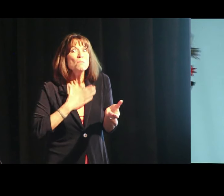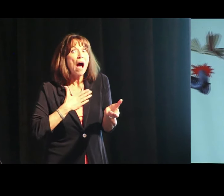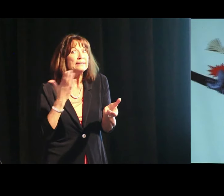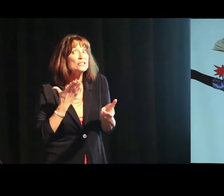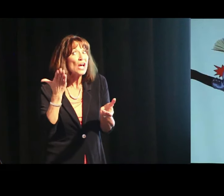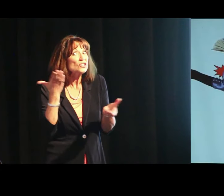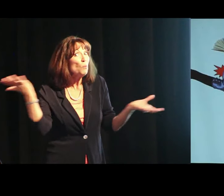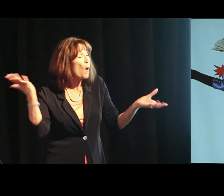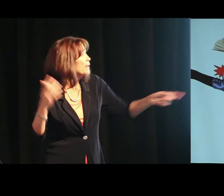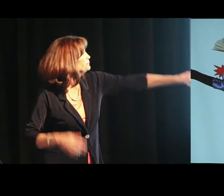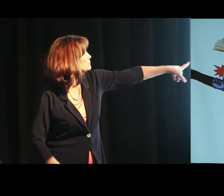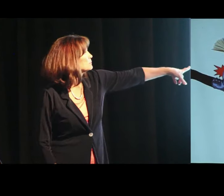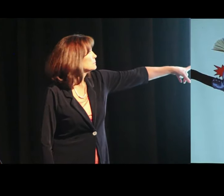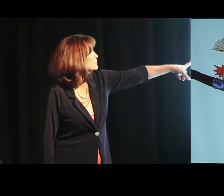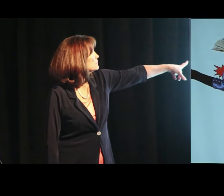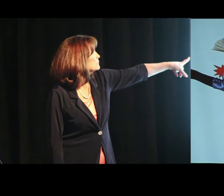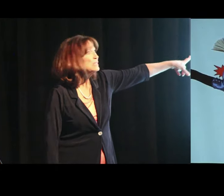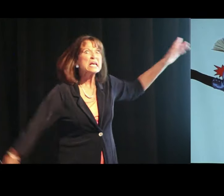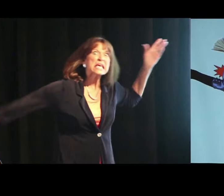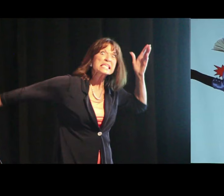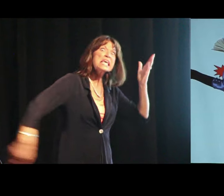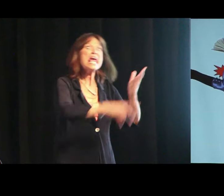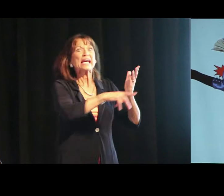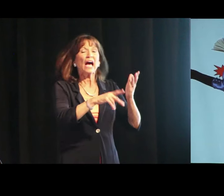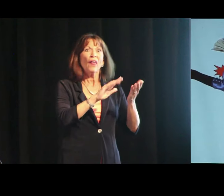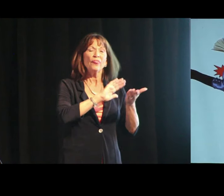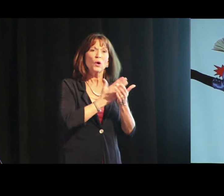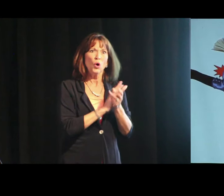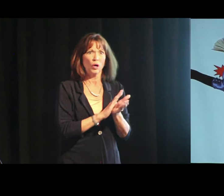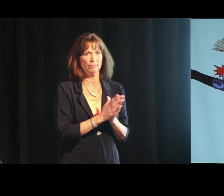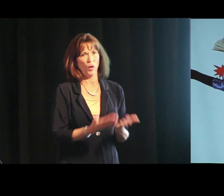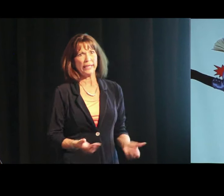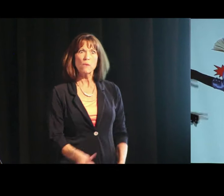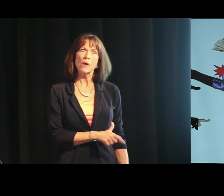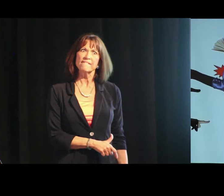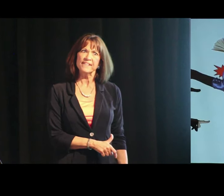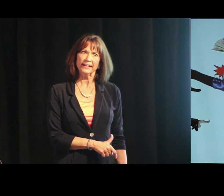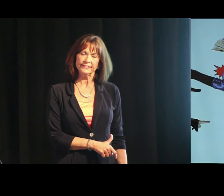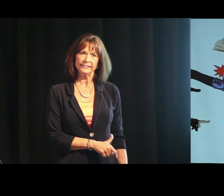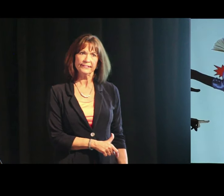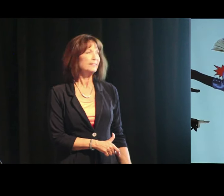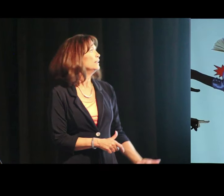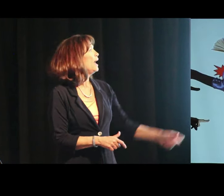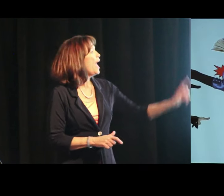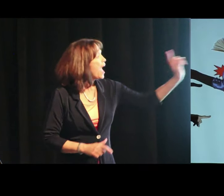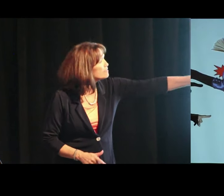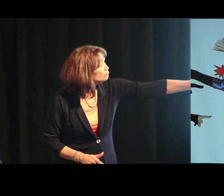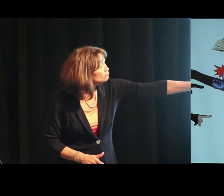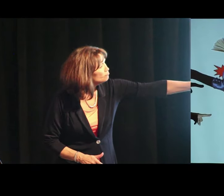So my suggestion is this, get rid of the cookbook. Get rid of the cookbook.